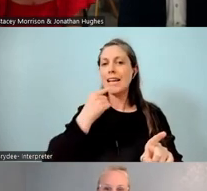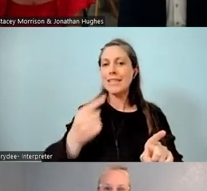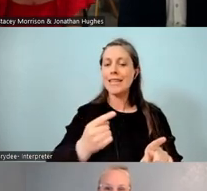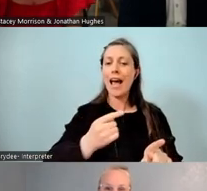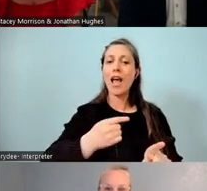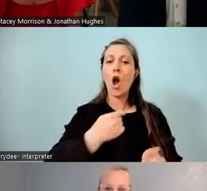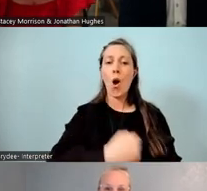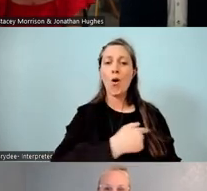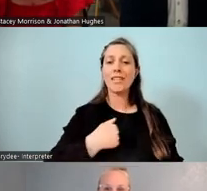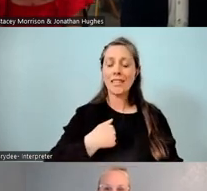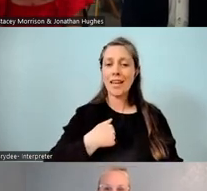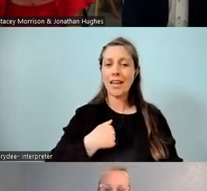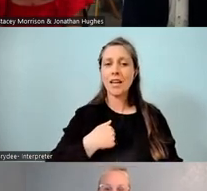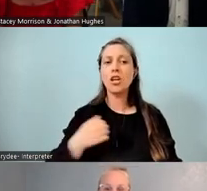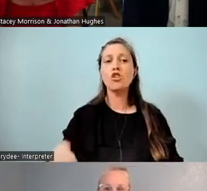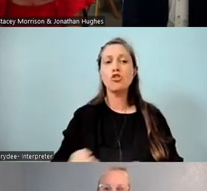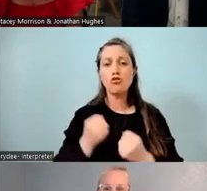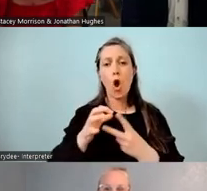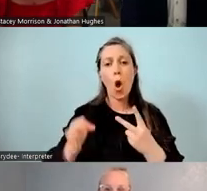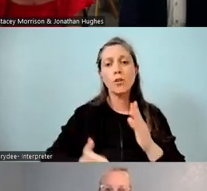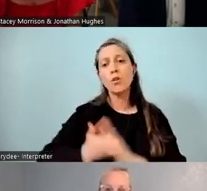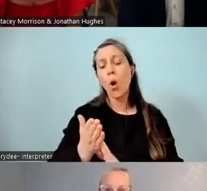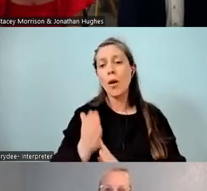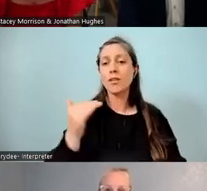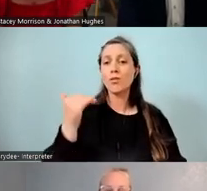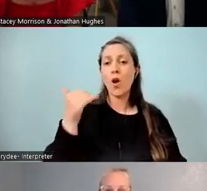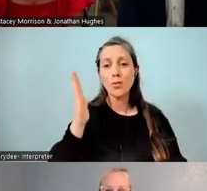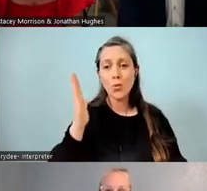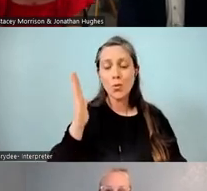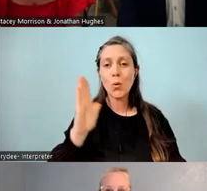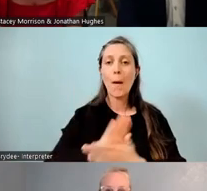that those strong options to head into secondary school have meant that tamariki go